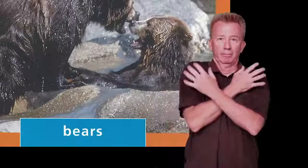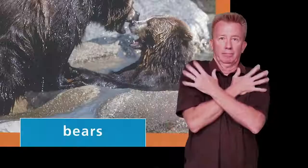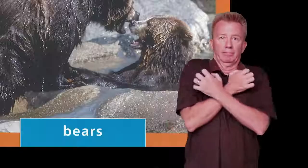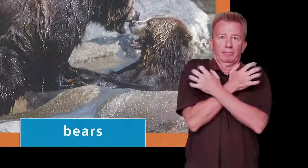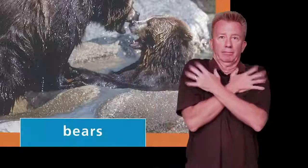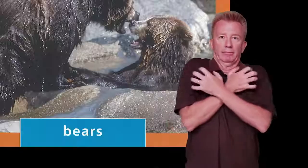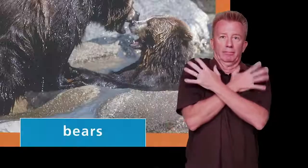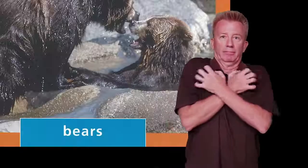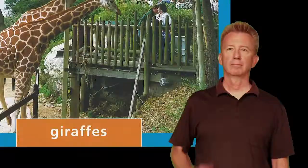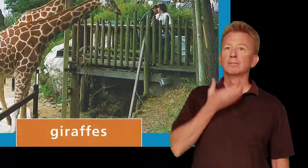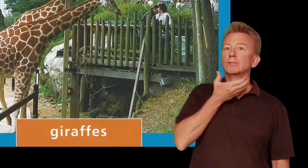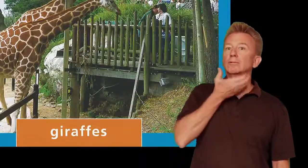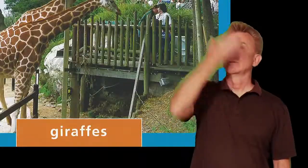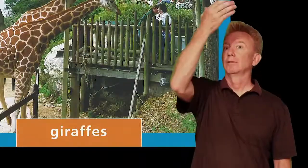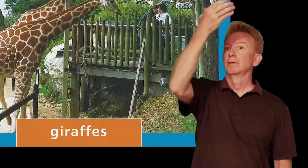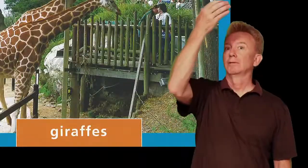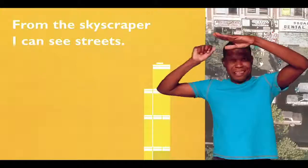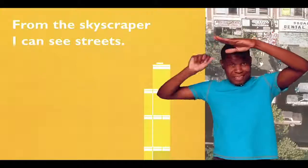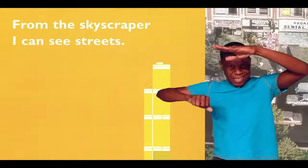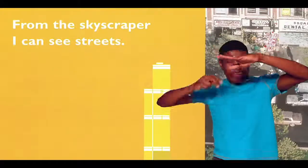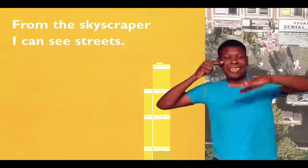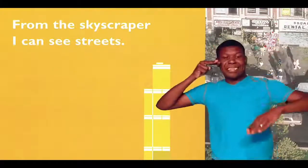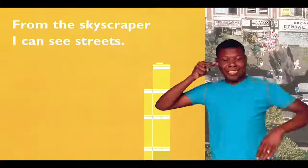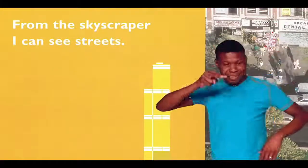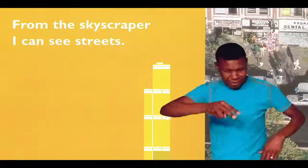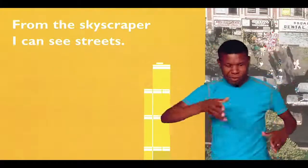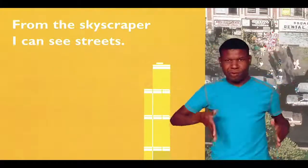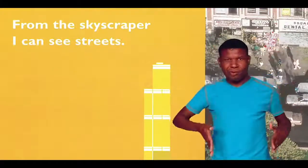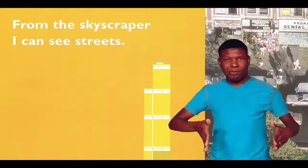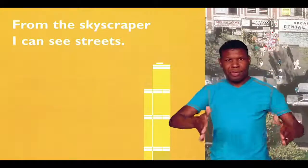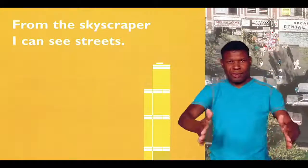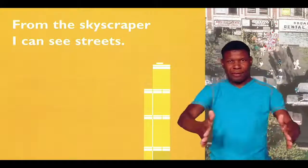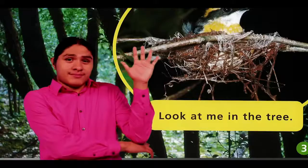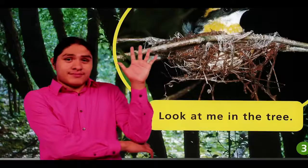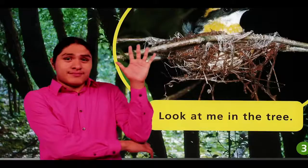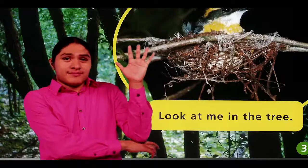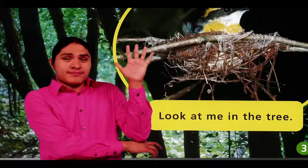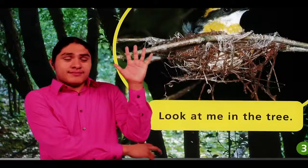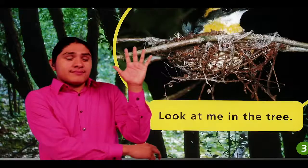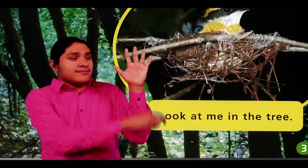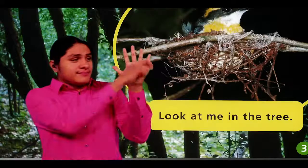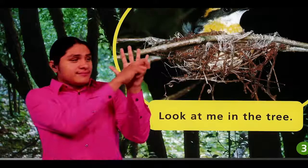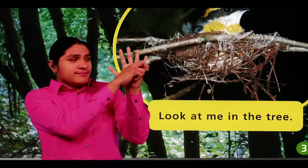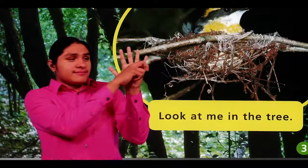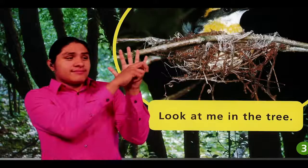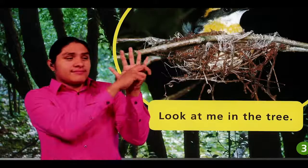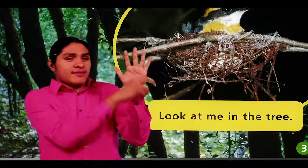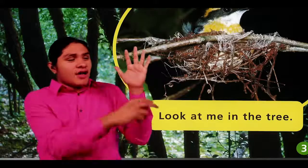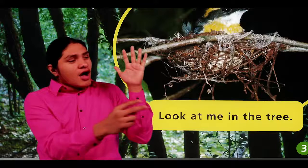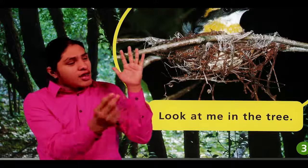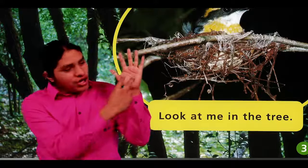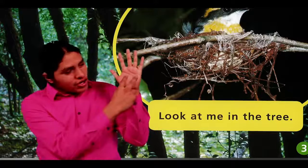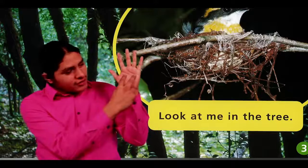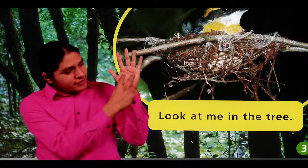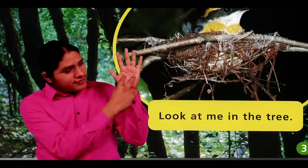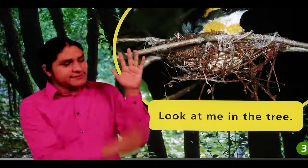bears giraffes from the skyscraper